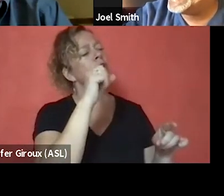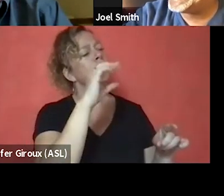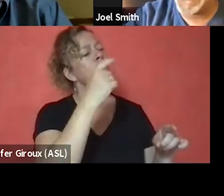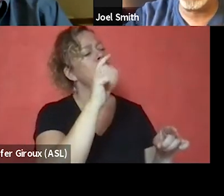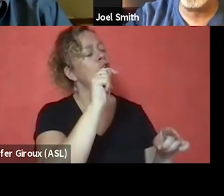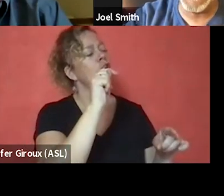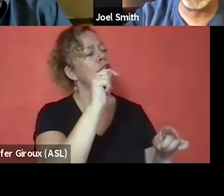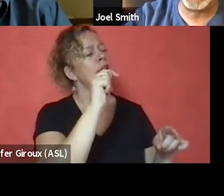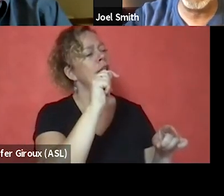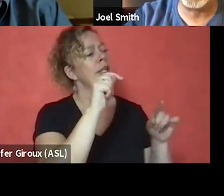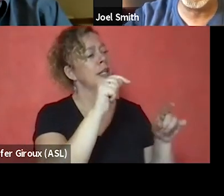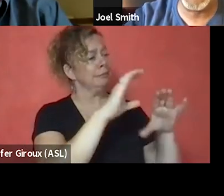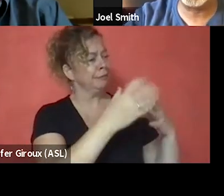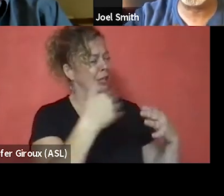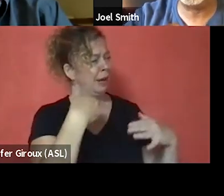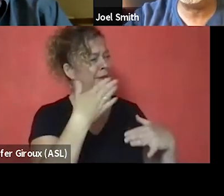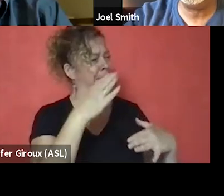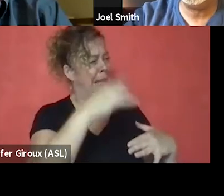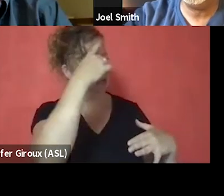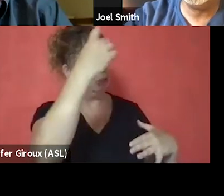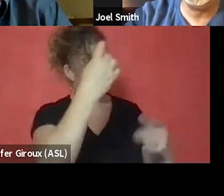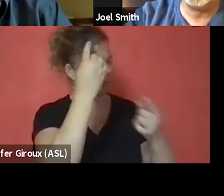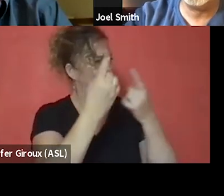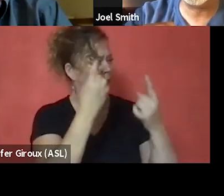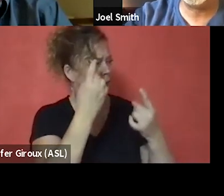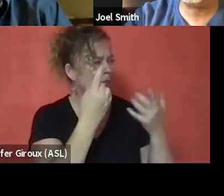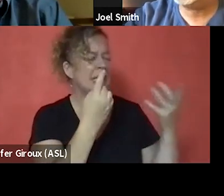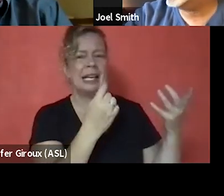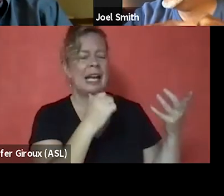that you're having bad dreams and thoughts, and, "I'm not sleeping well.